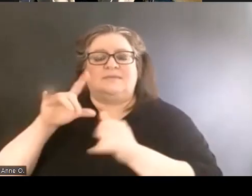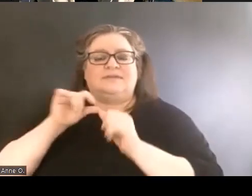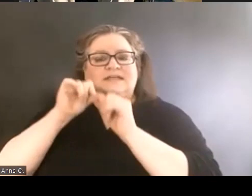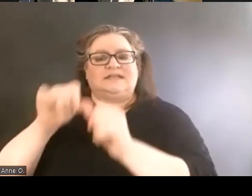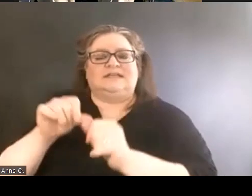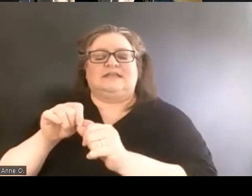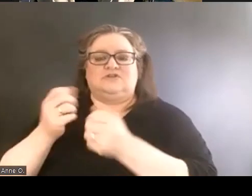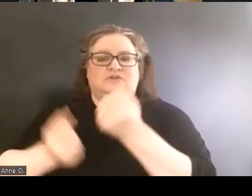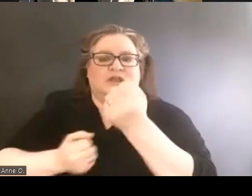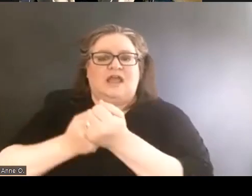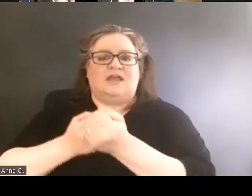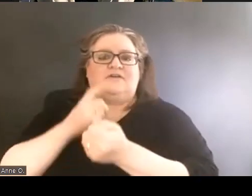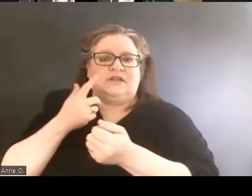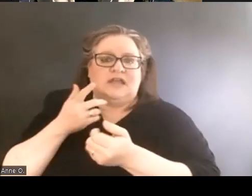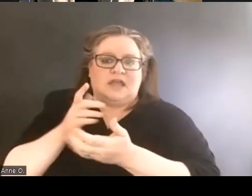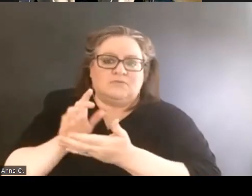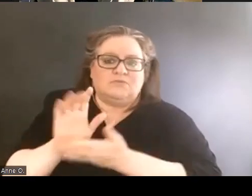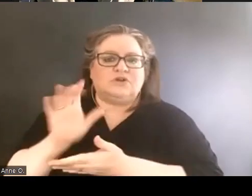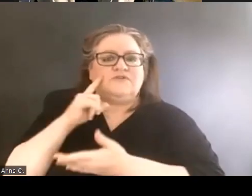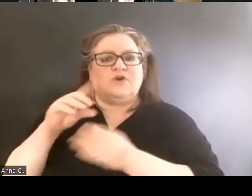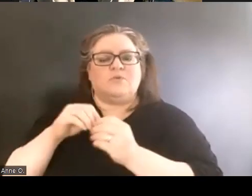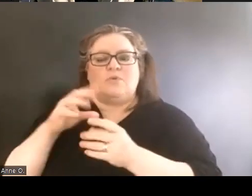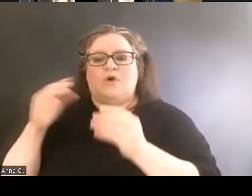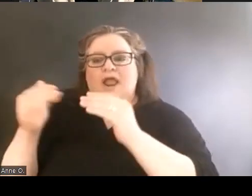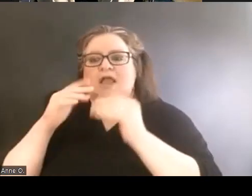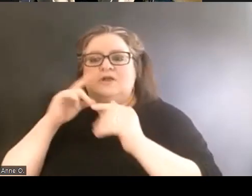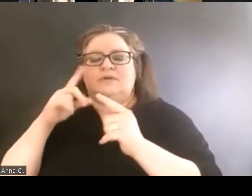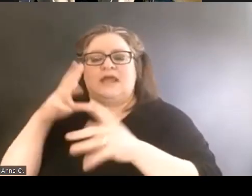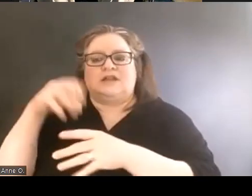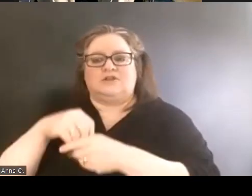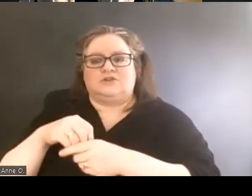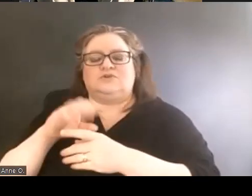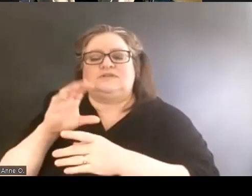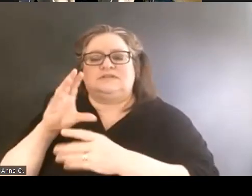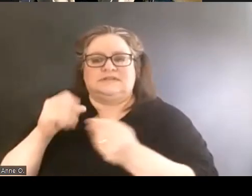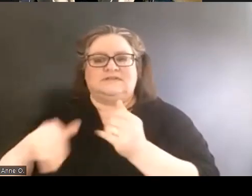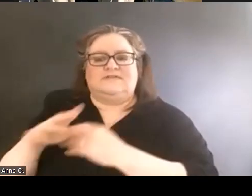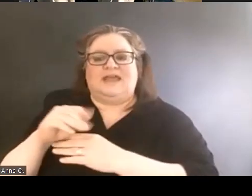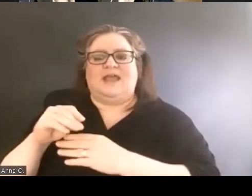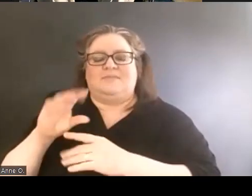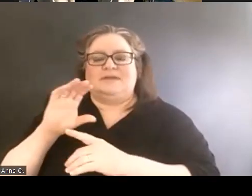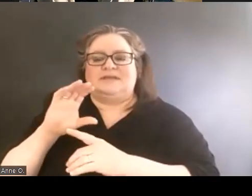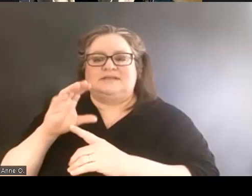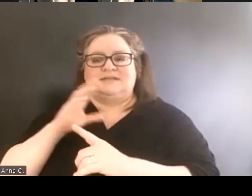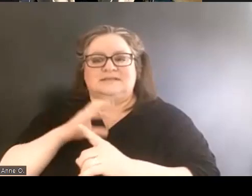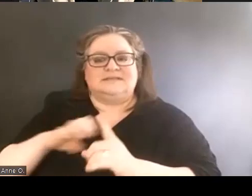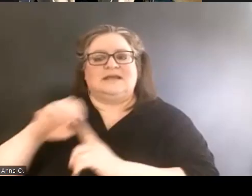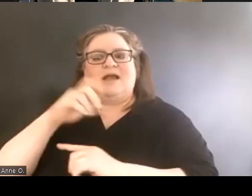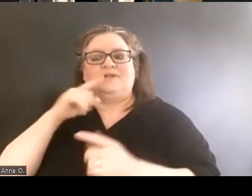for a more equitable and inclusive campus climate. And with that, I'll conclude. Thank you.